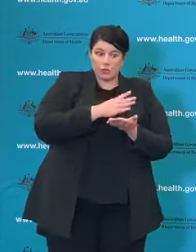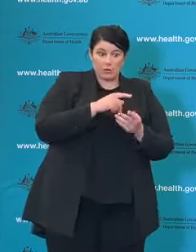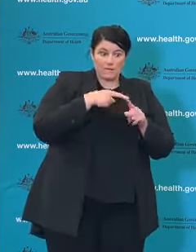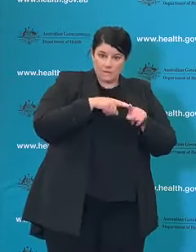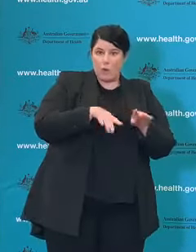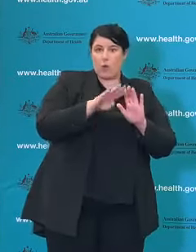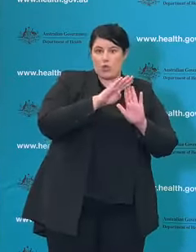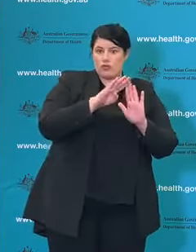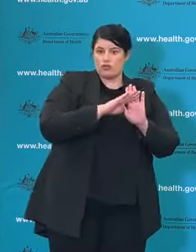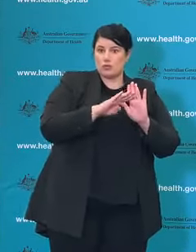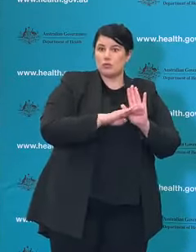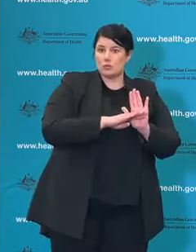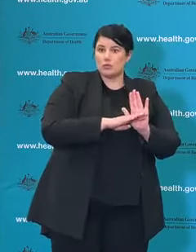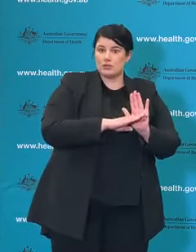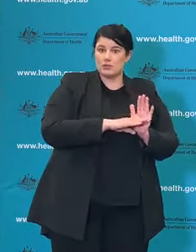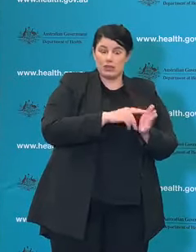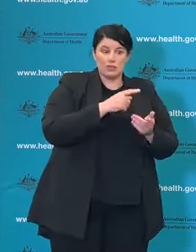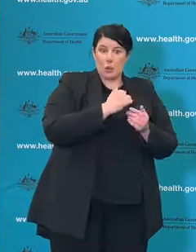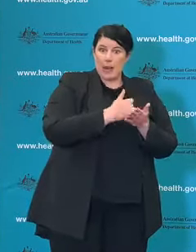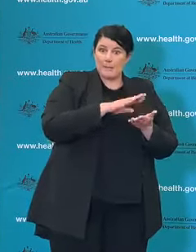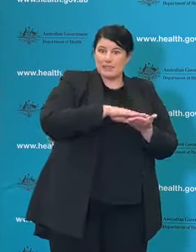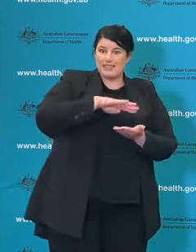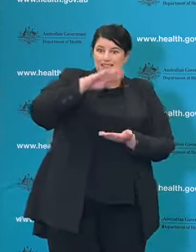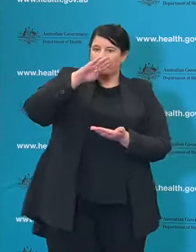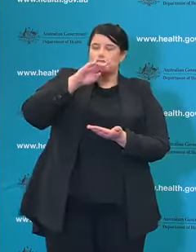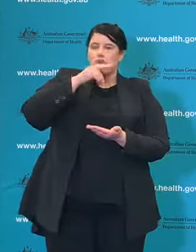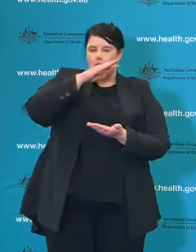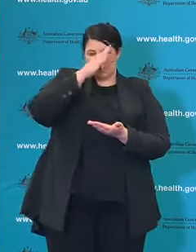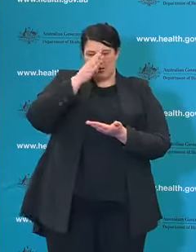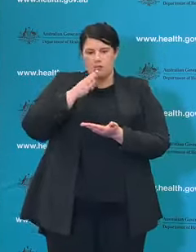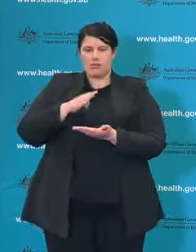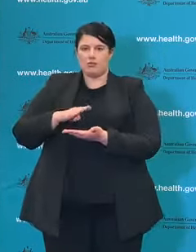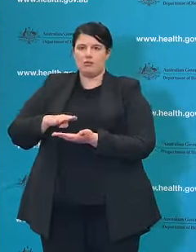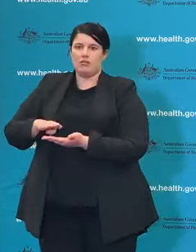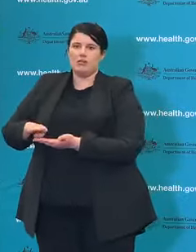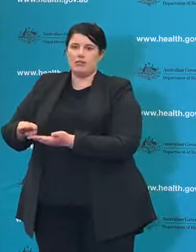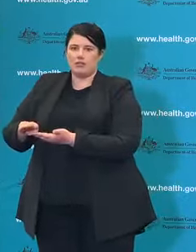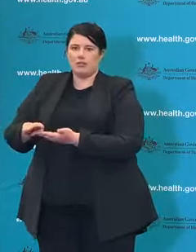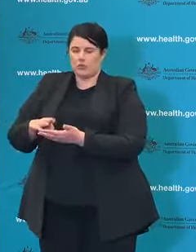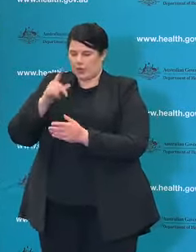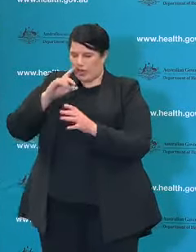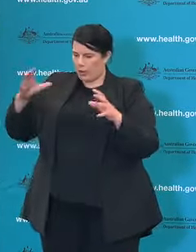and bending it down. So we get this epidemic in Victoria under control.